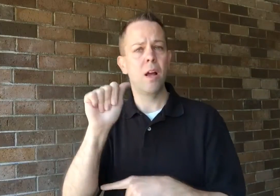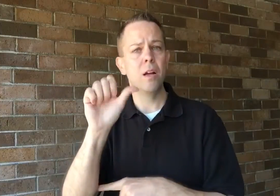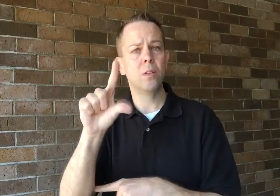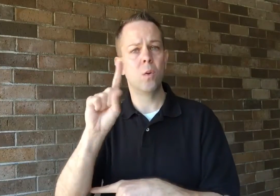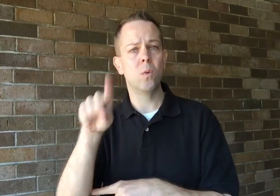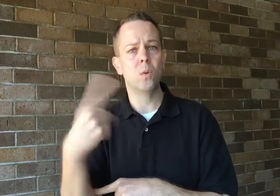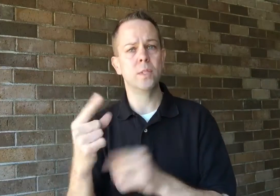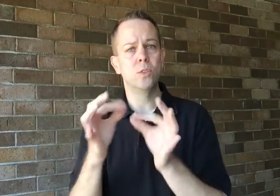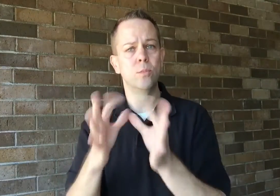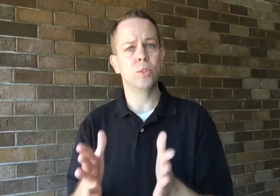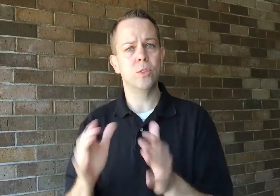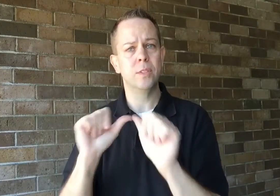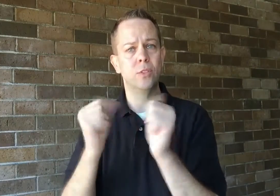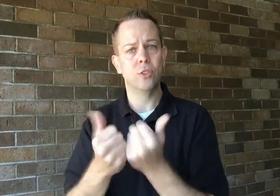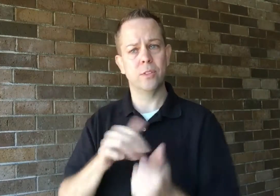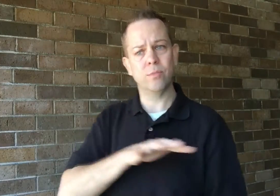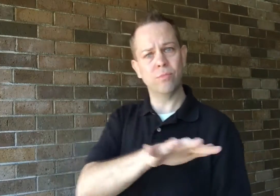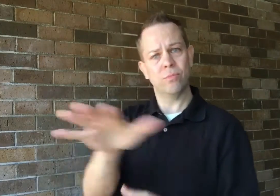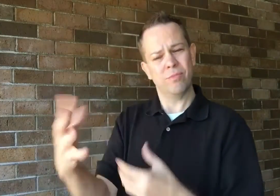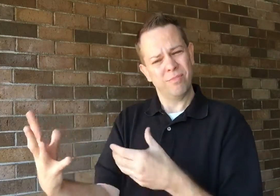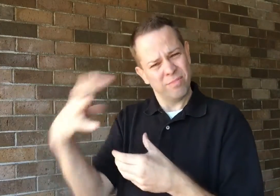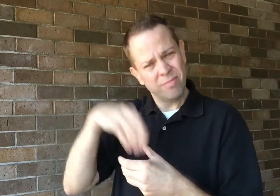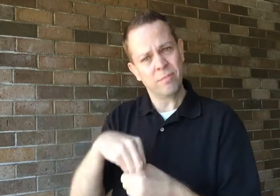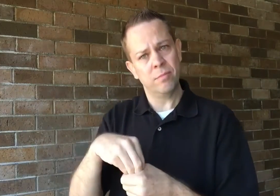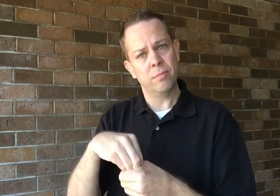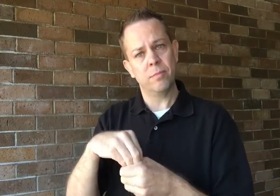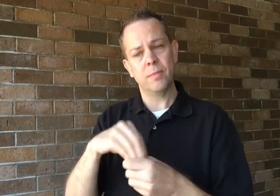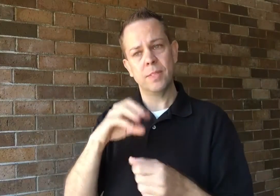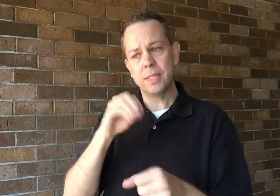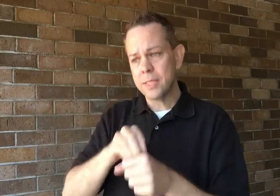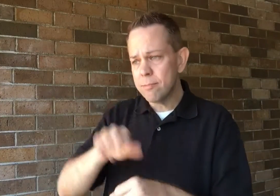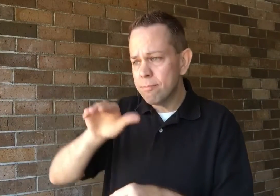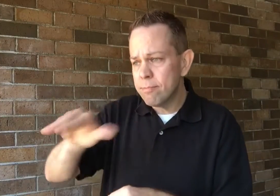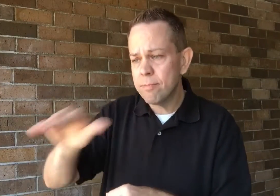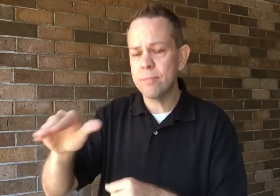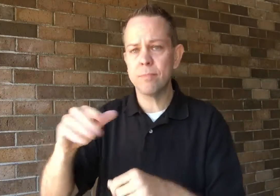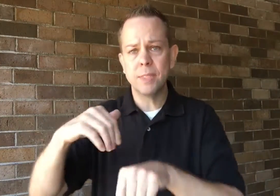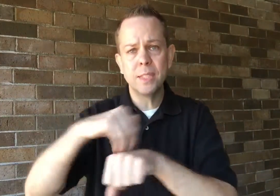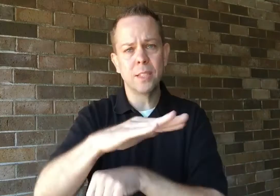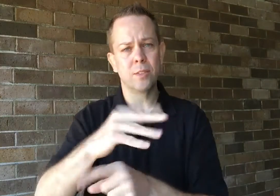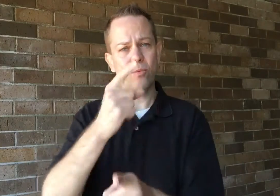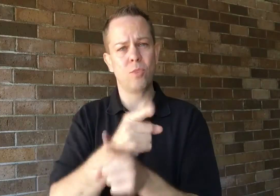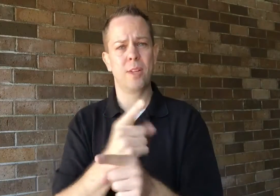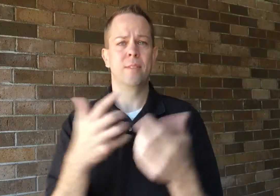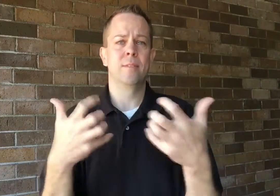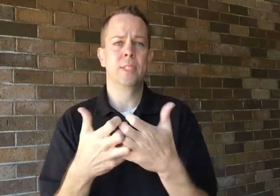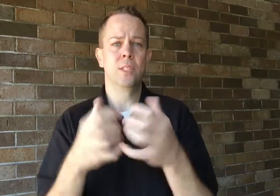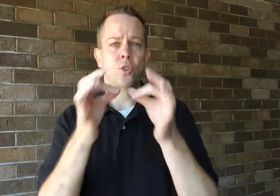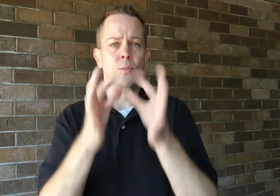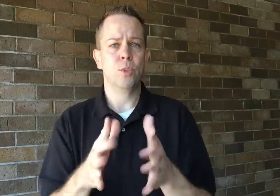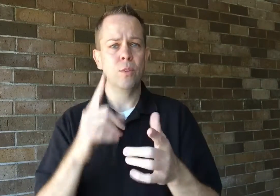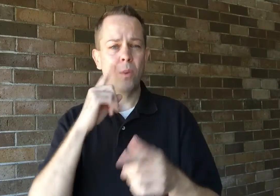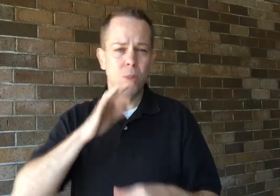They need to have a company that focuses only on ASL interpreting. They will send an interpreter who matches with the Deaf person